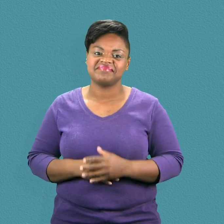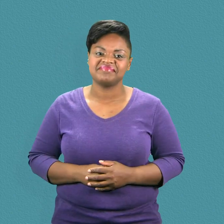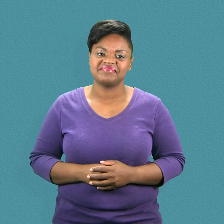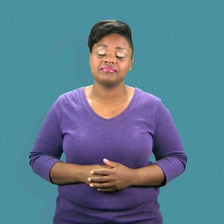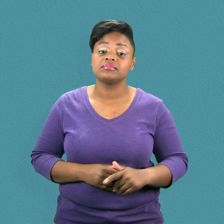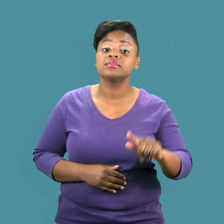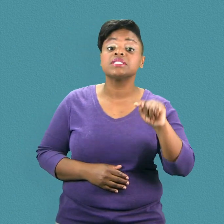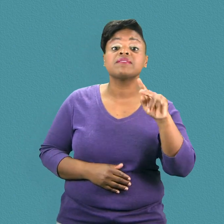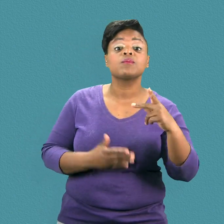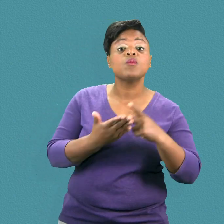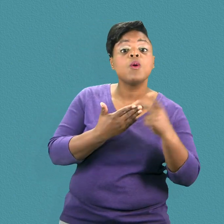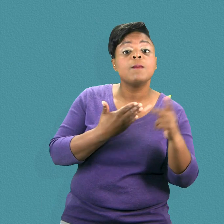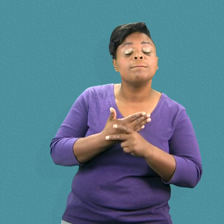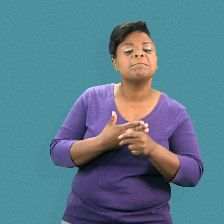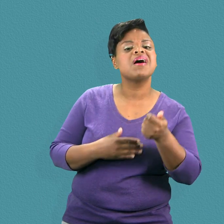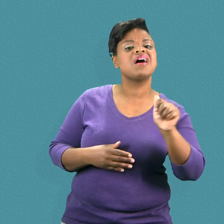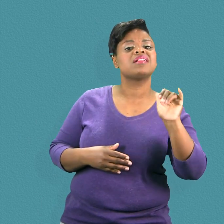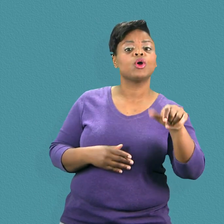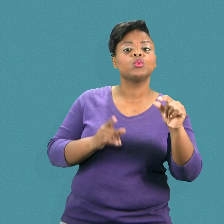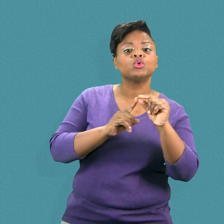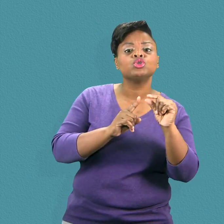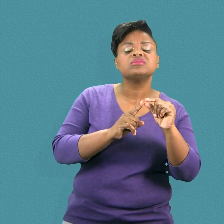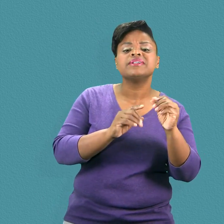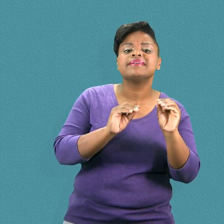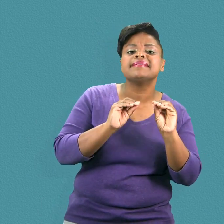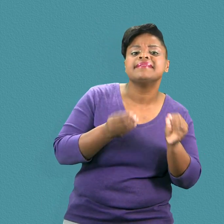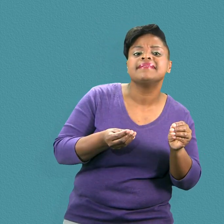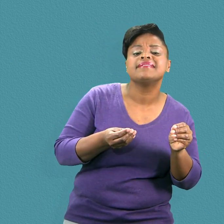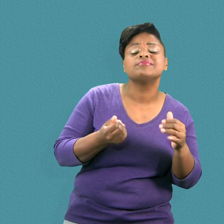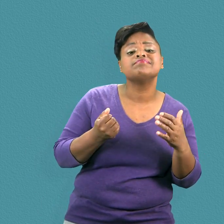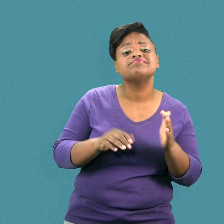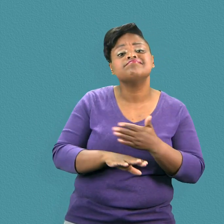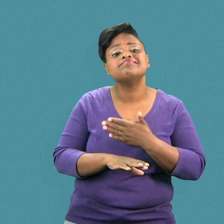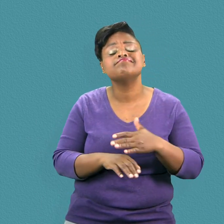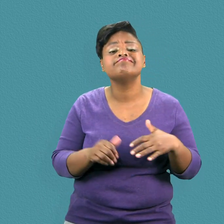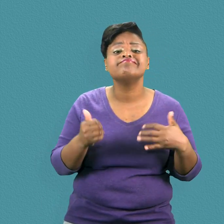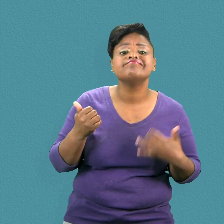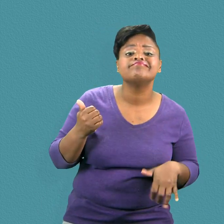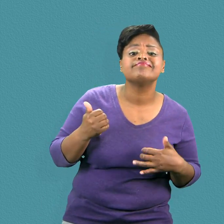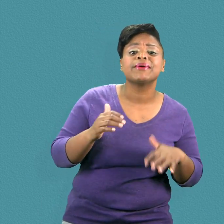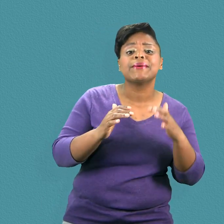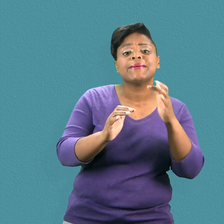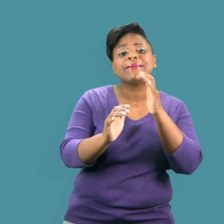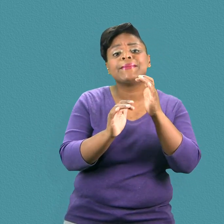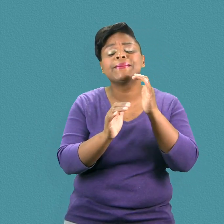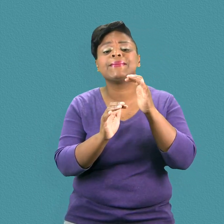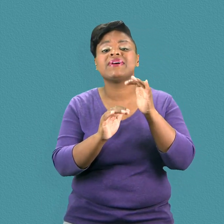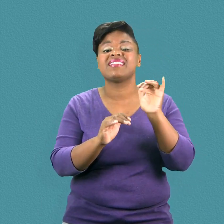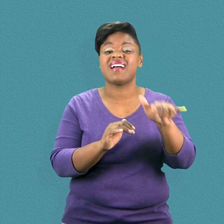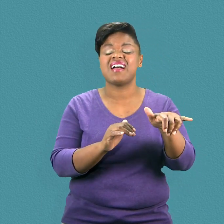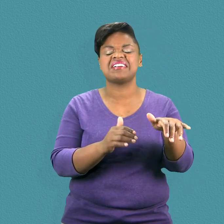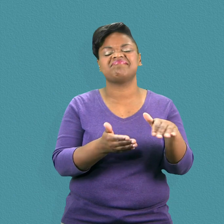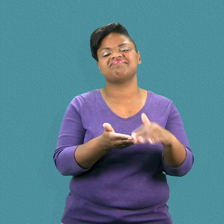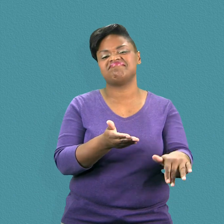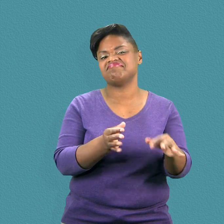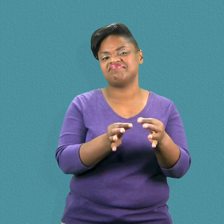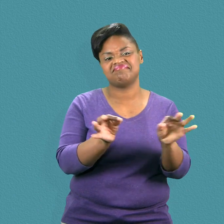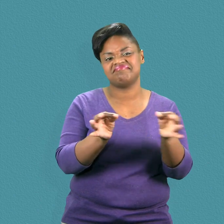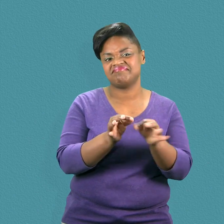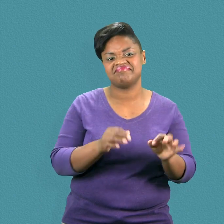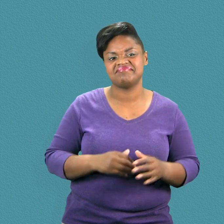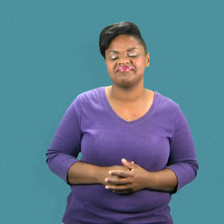• Primarily non-vocal musical programs.